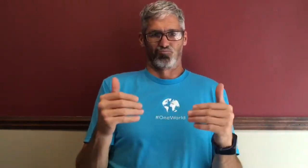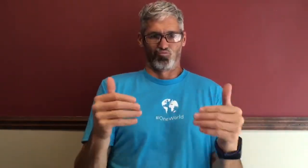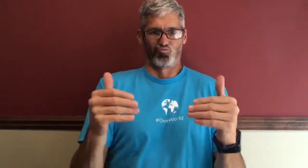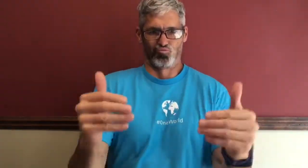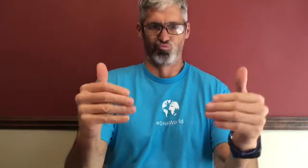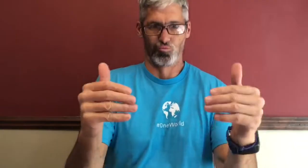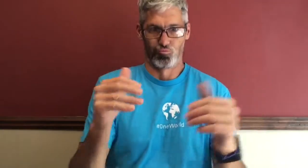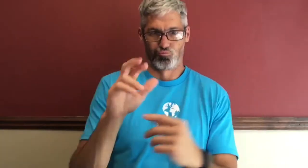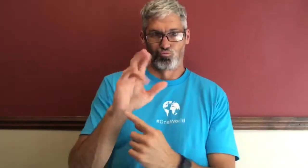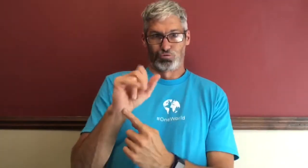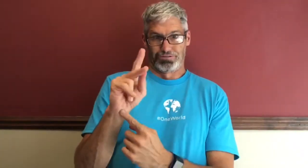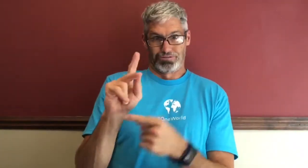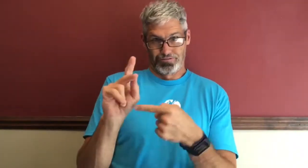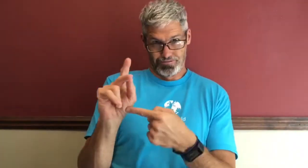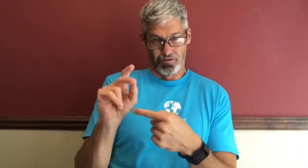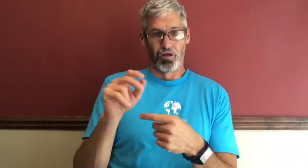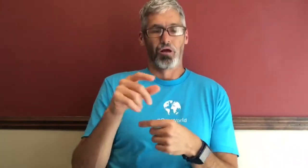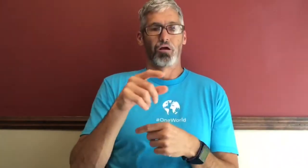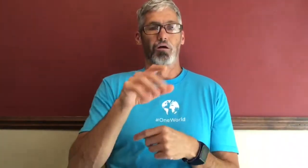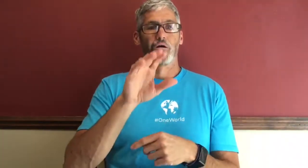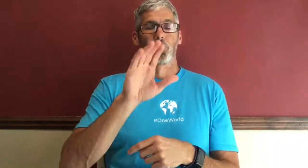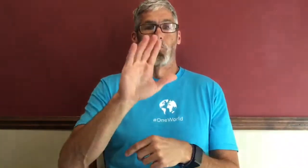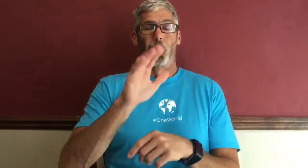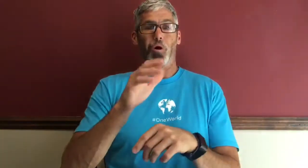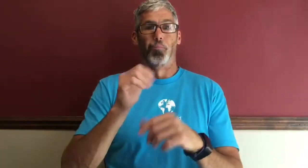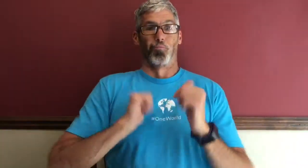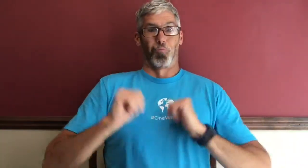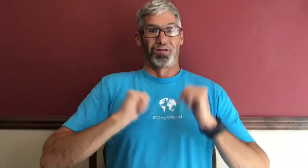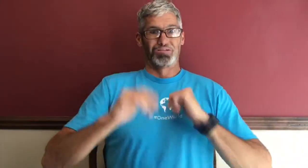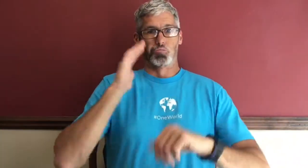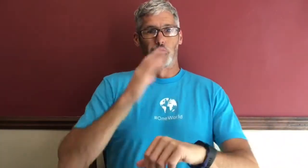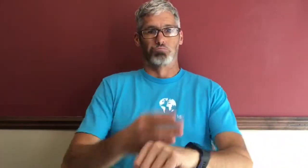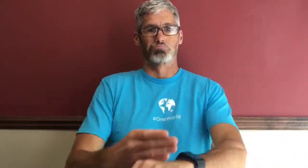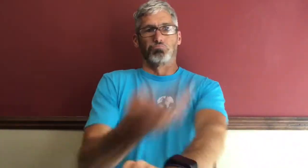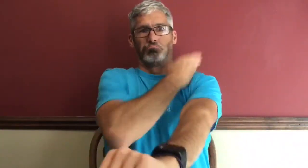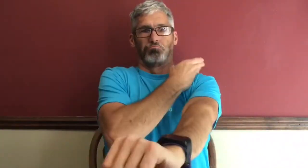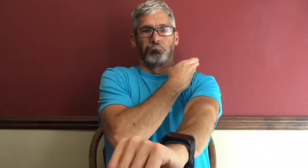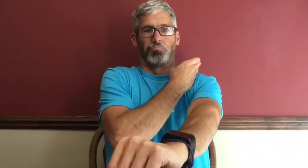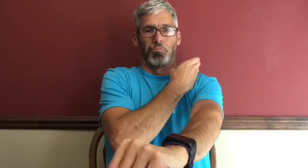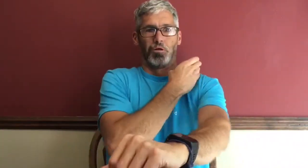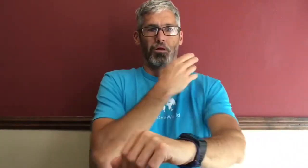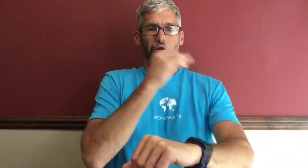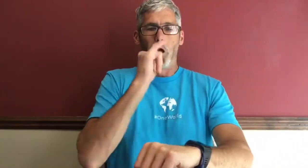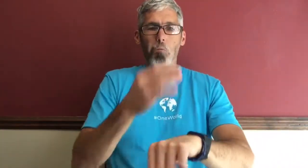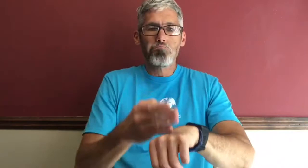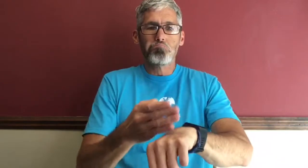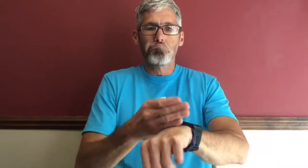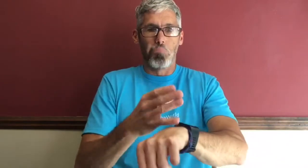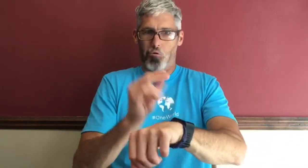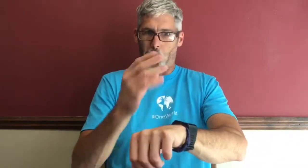risk and you push through that your performance will improve it'll skyrocket